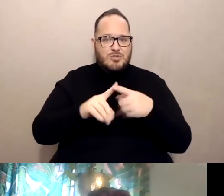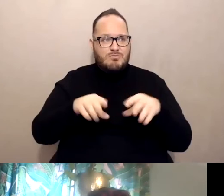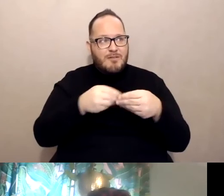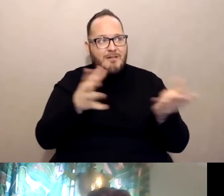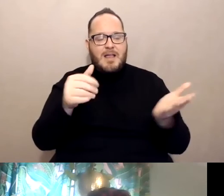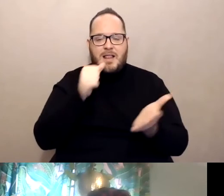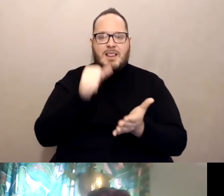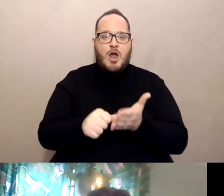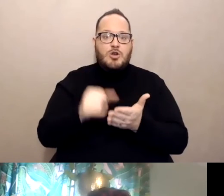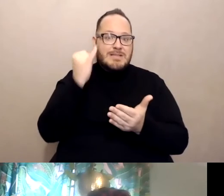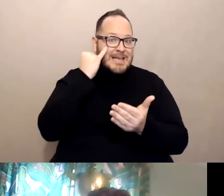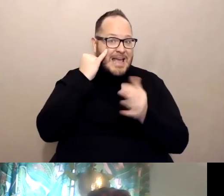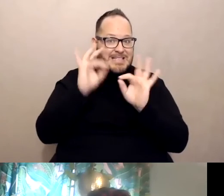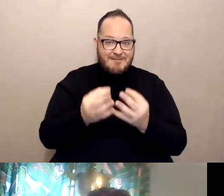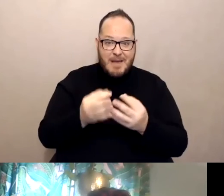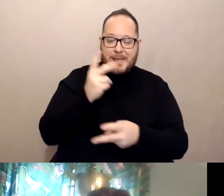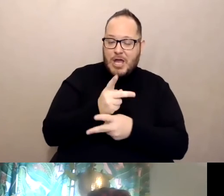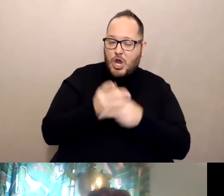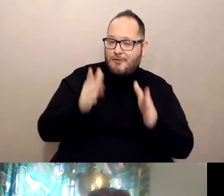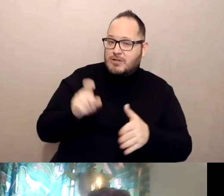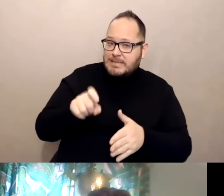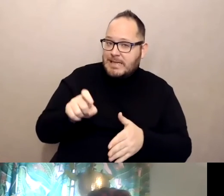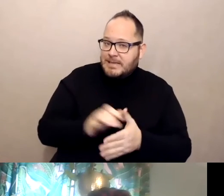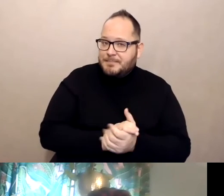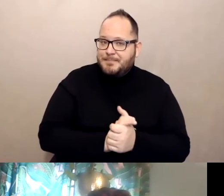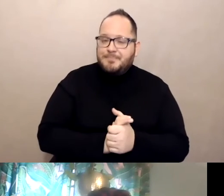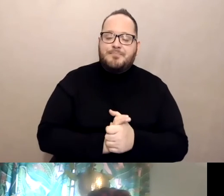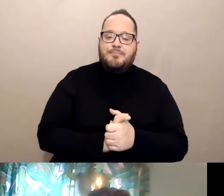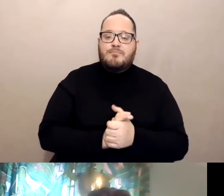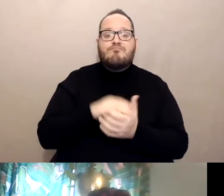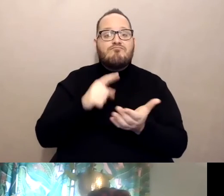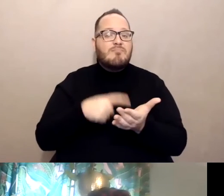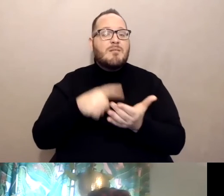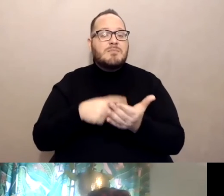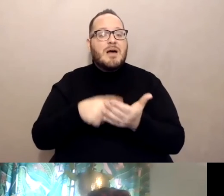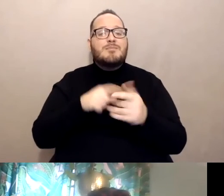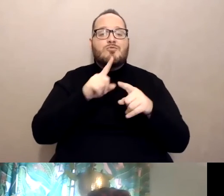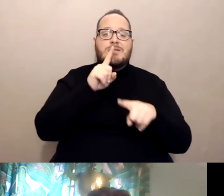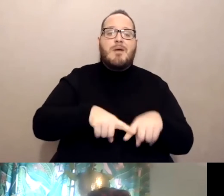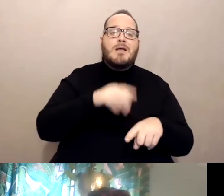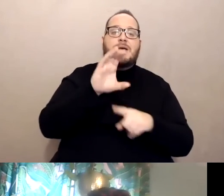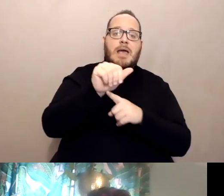in case family caregivers need them. So sometimes it's been case by case and it takes a little bit of work